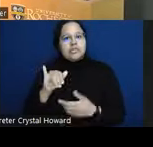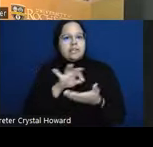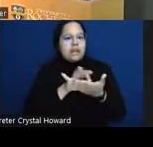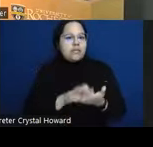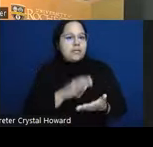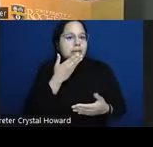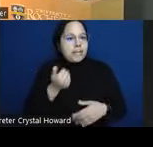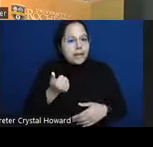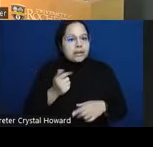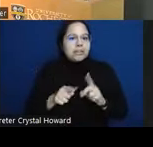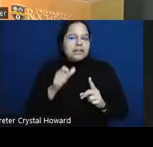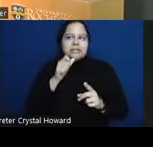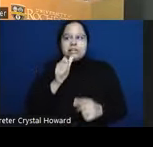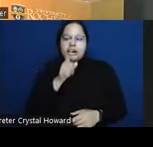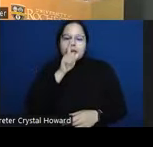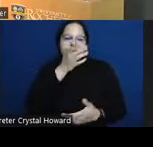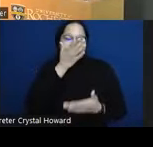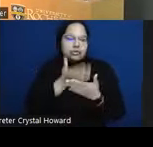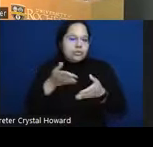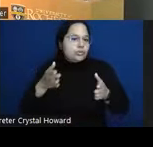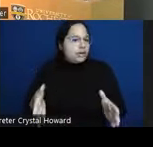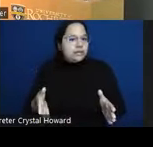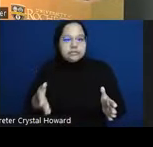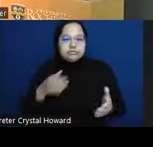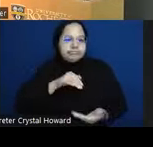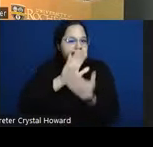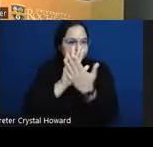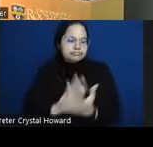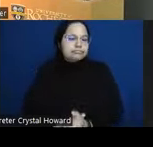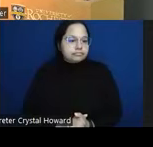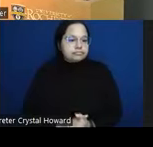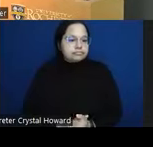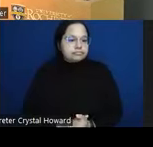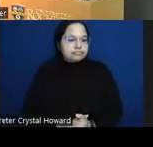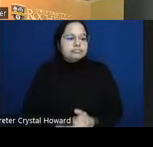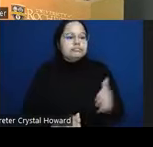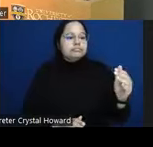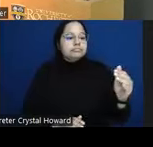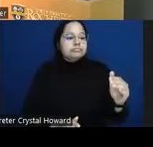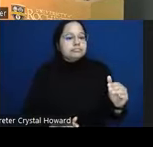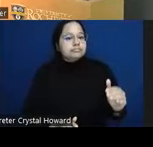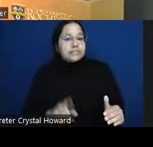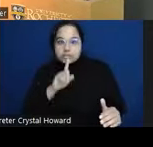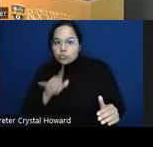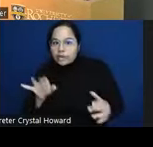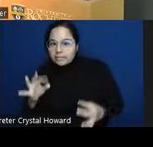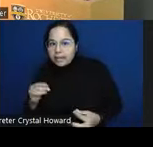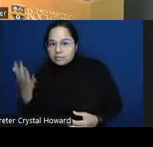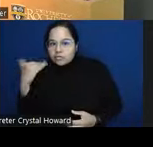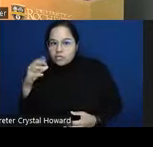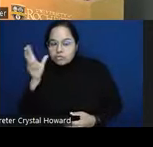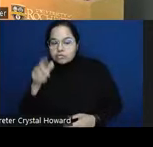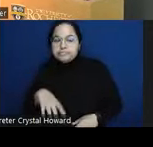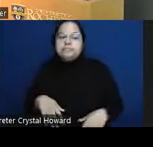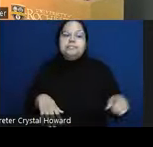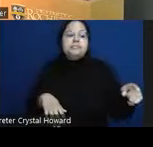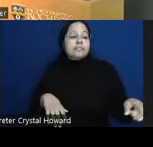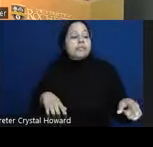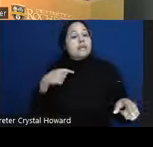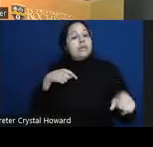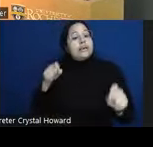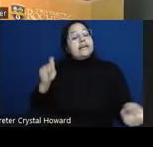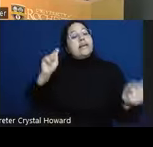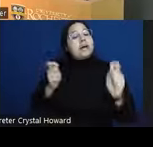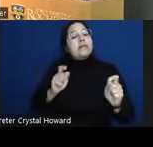gotten in reviews um well we could modify our test reducing the accuracy of one group to make it even